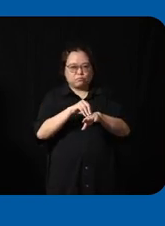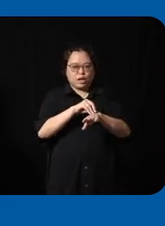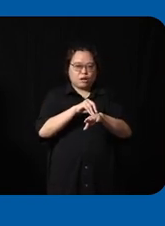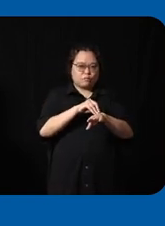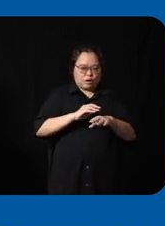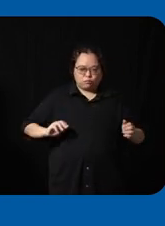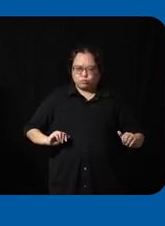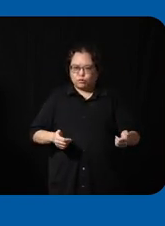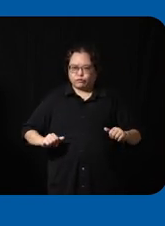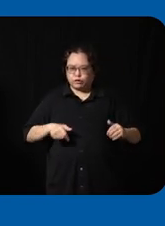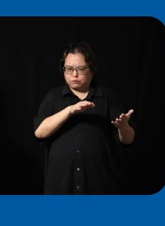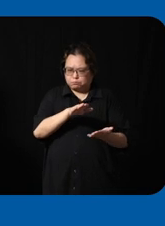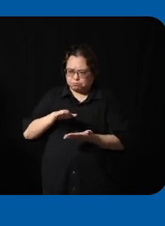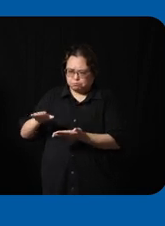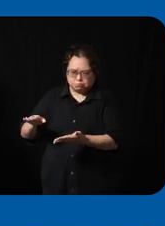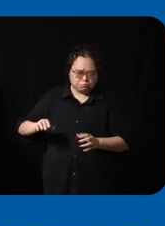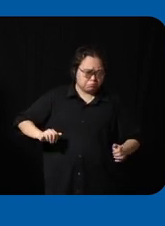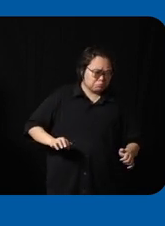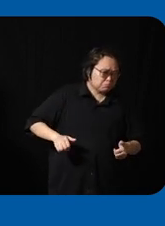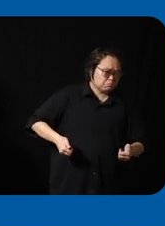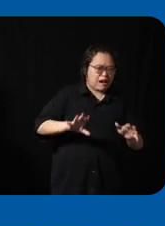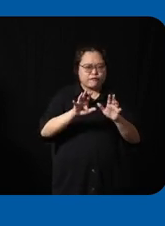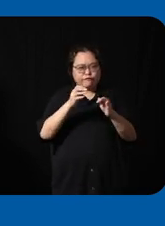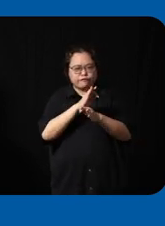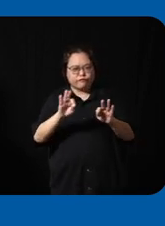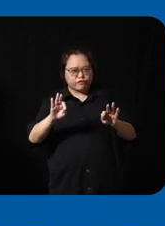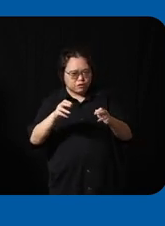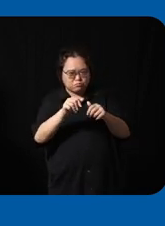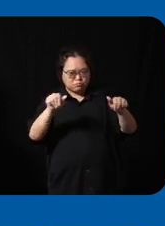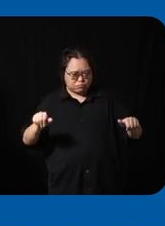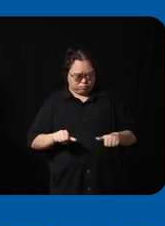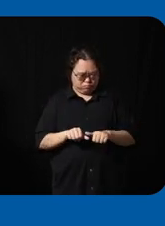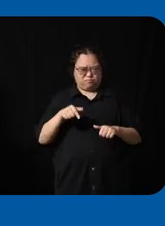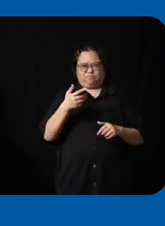wheelchair accessible route right so there have been several occasions where if I want to maybe